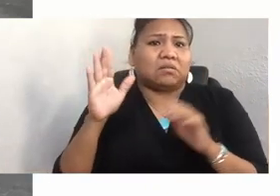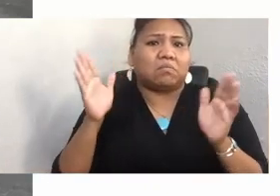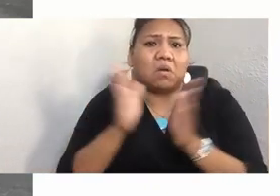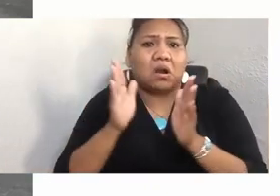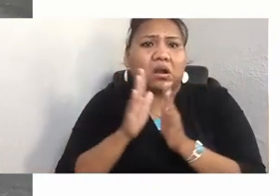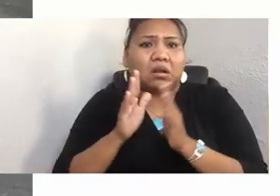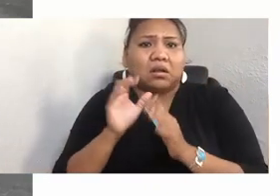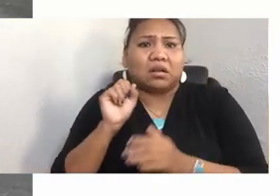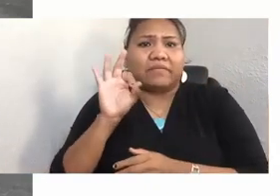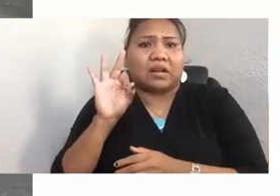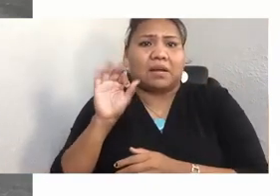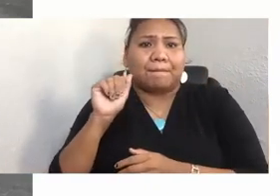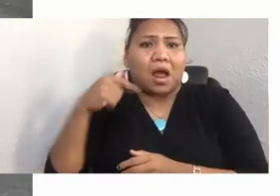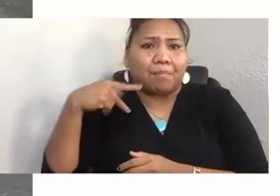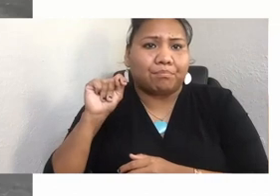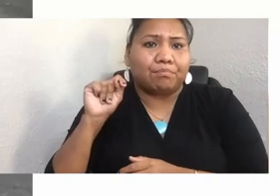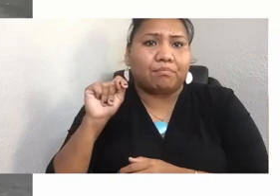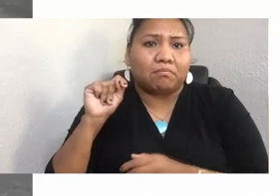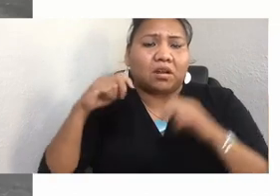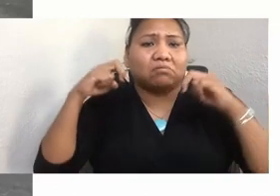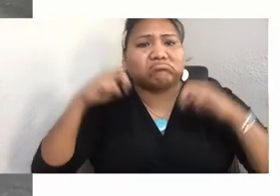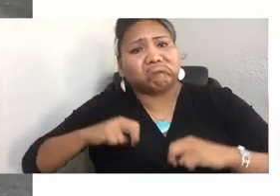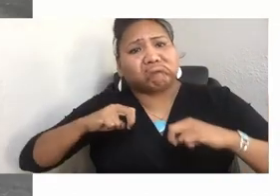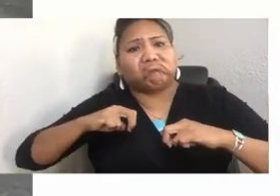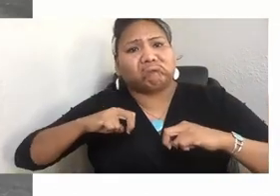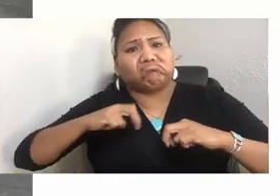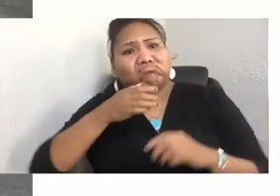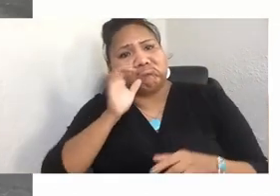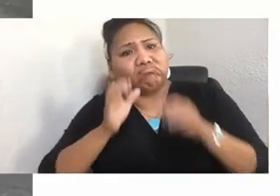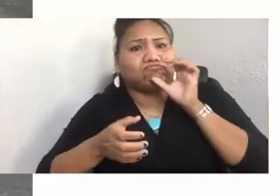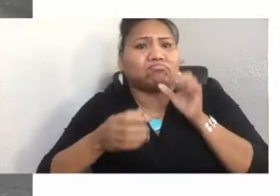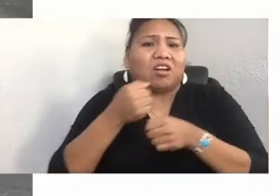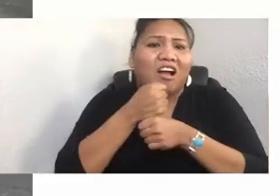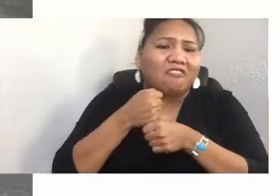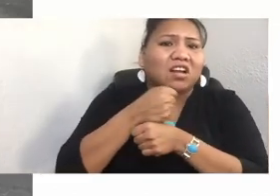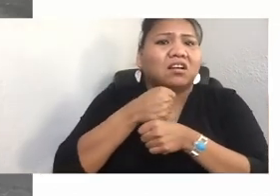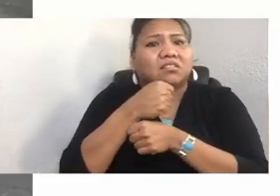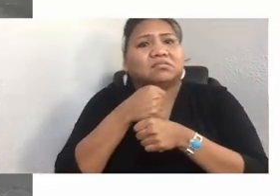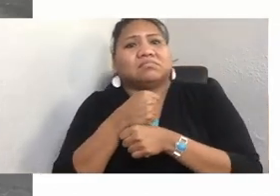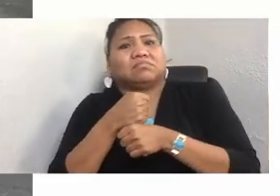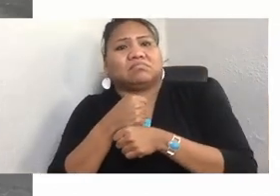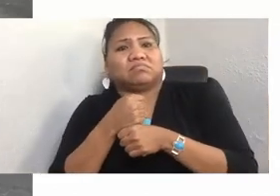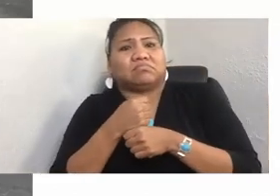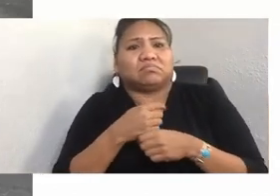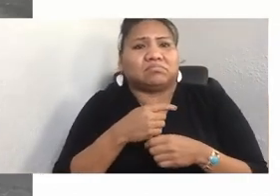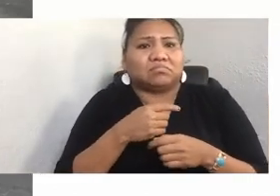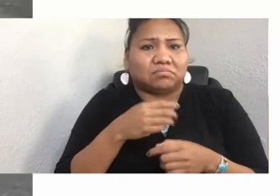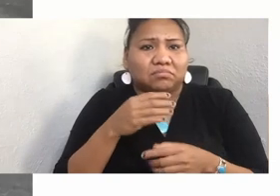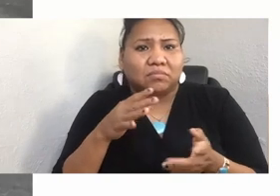We drank instant coffee. Herb flowed freely. John's frank nature, his wounded heart, his charisma,